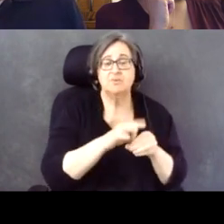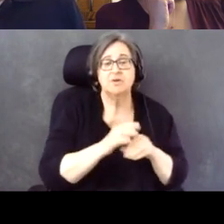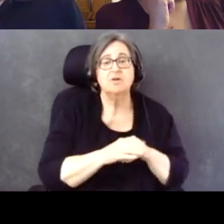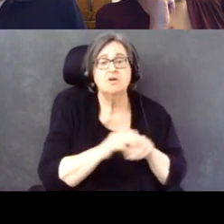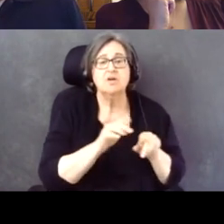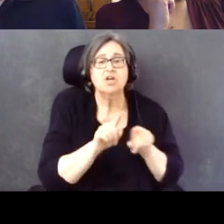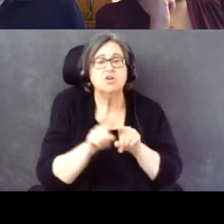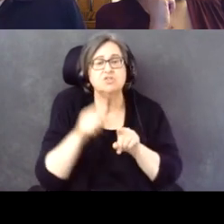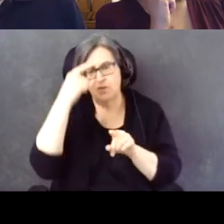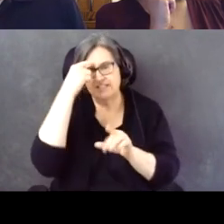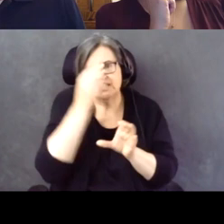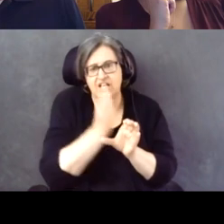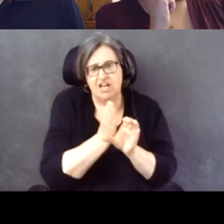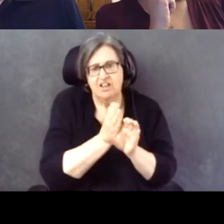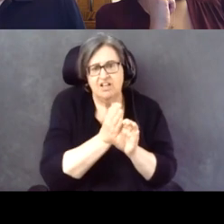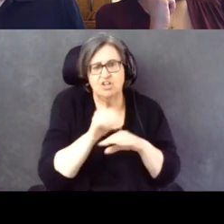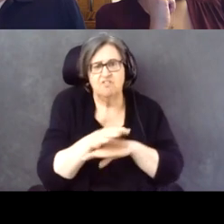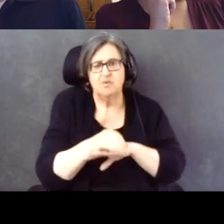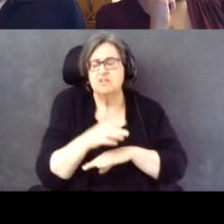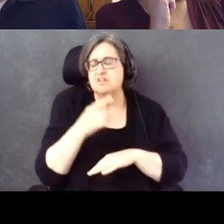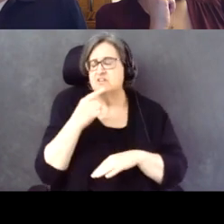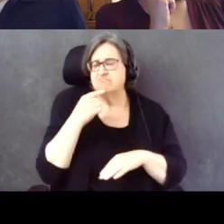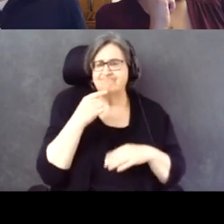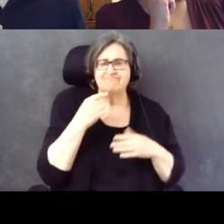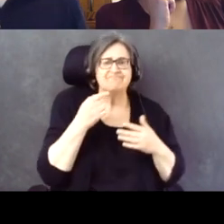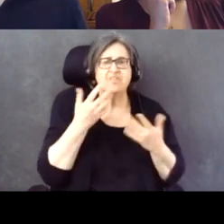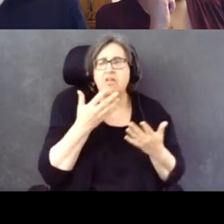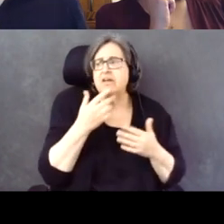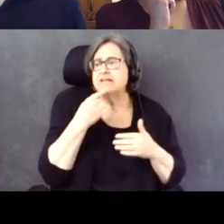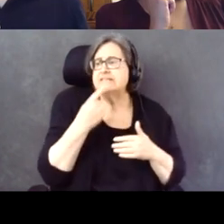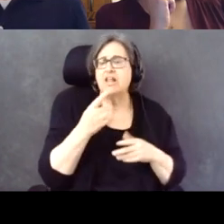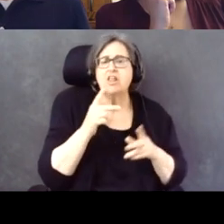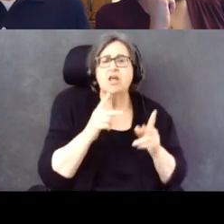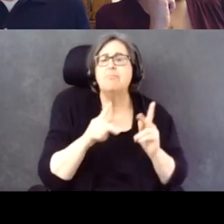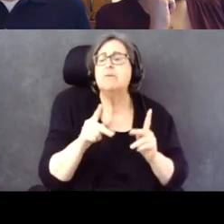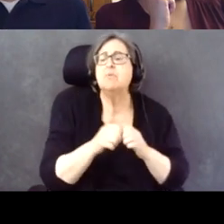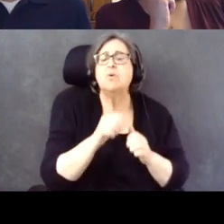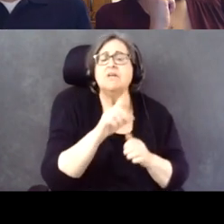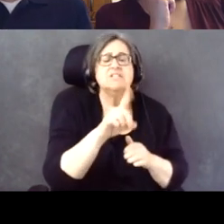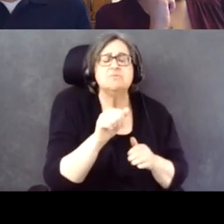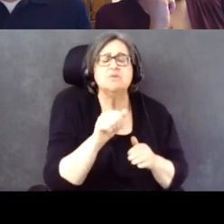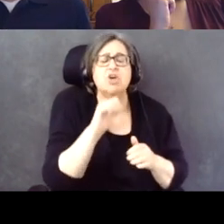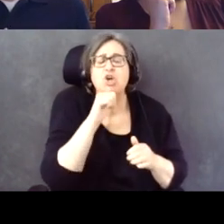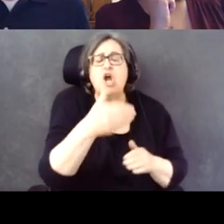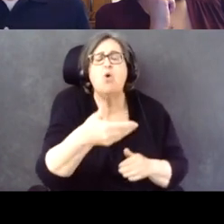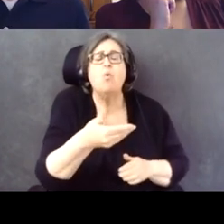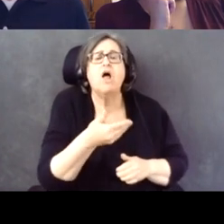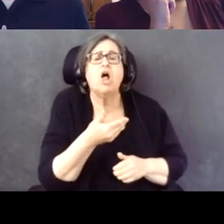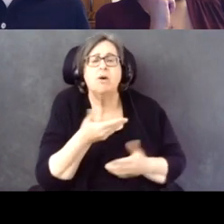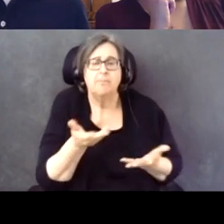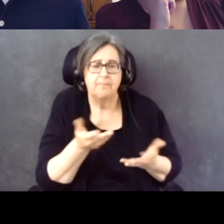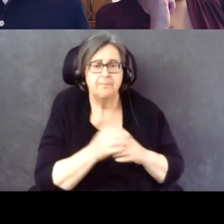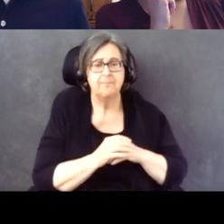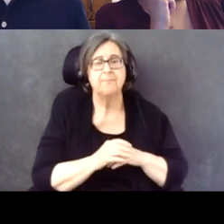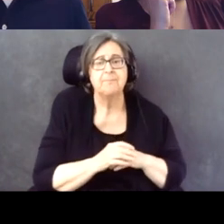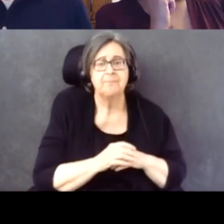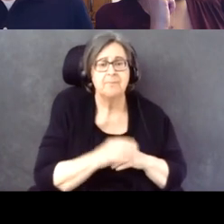that people with disabilities are not welcome in the political sphere.